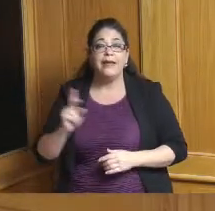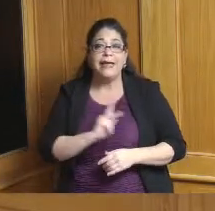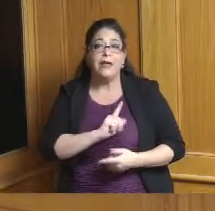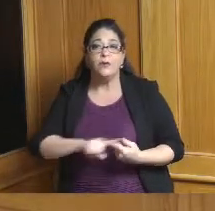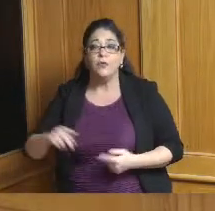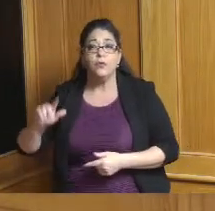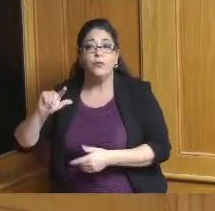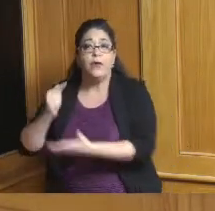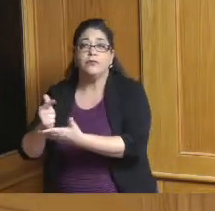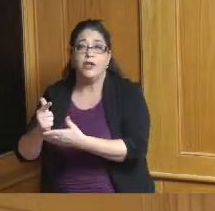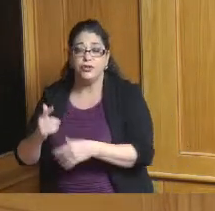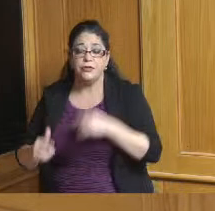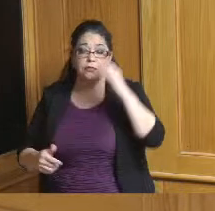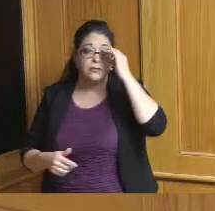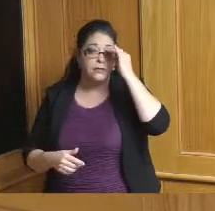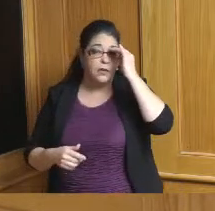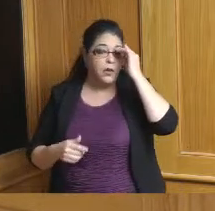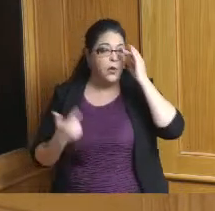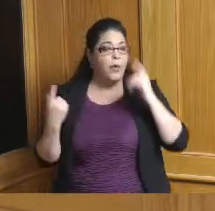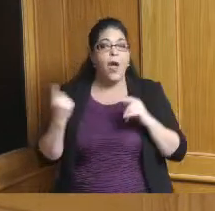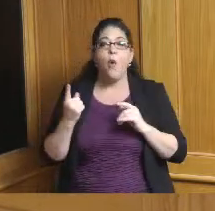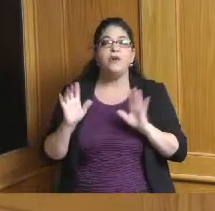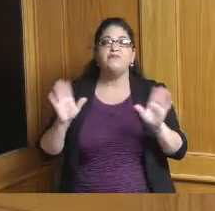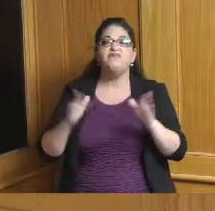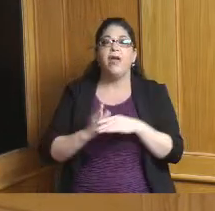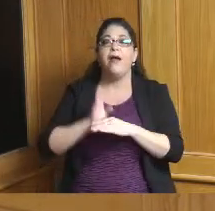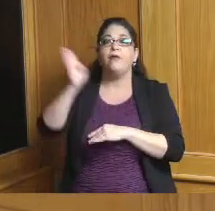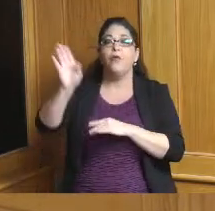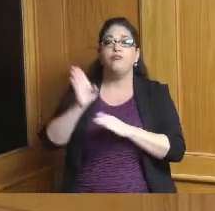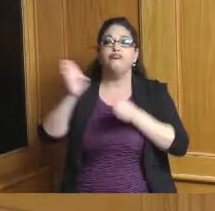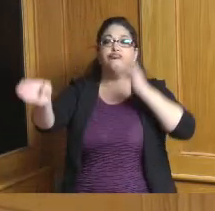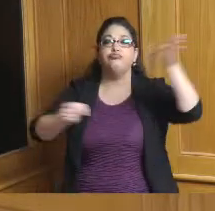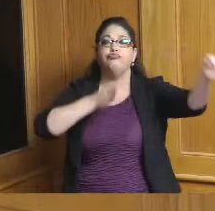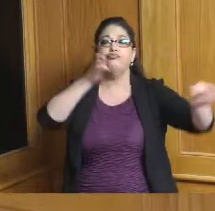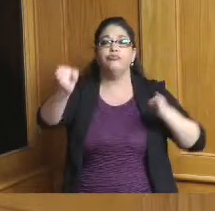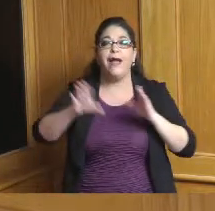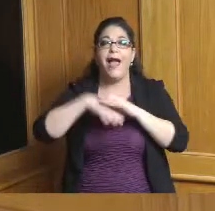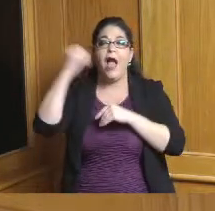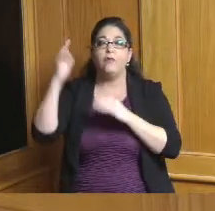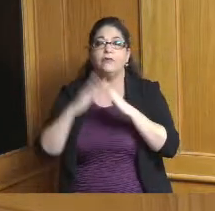we always go out of town always the first thing we do is say we got to do a national search